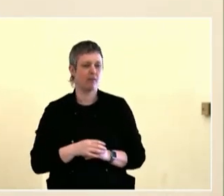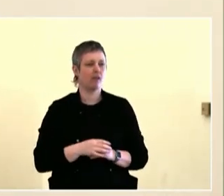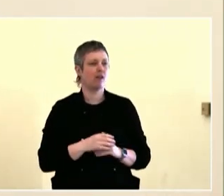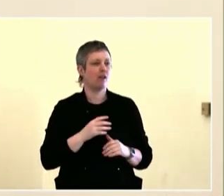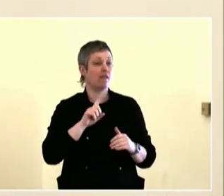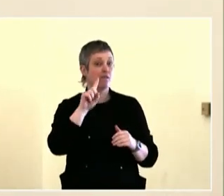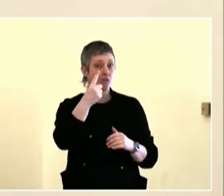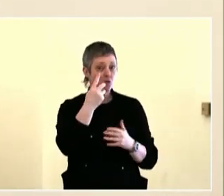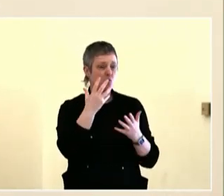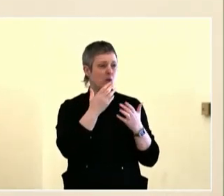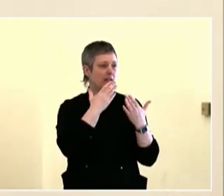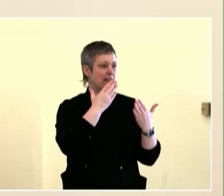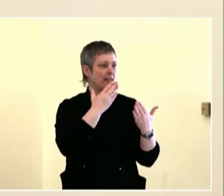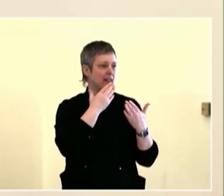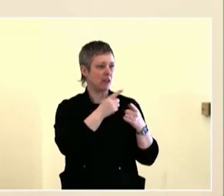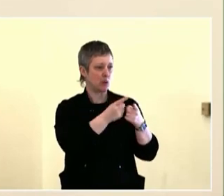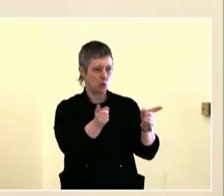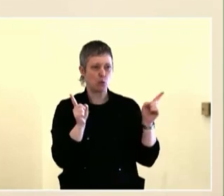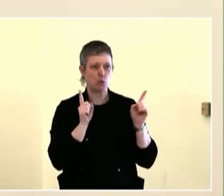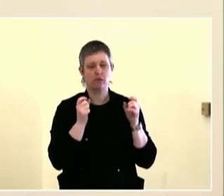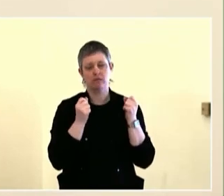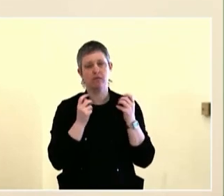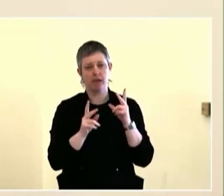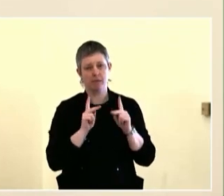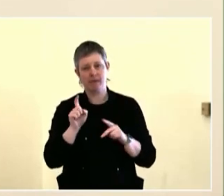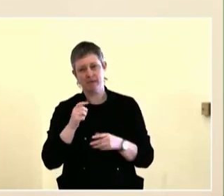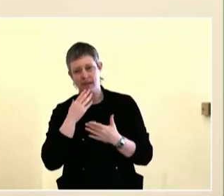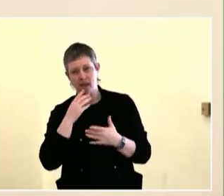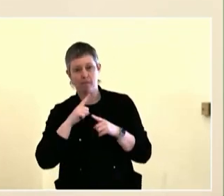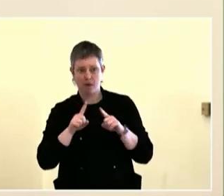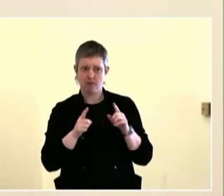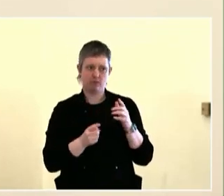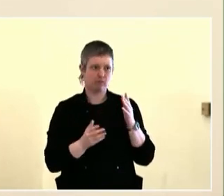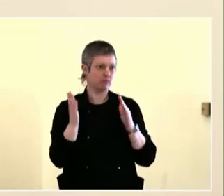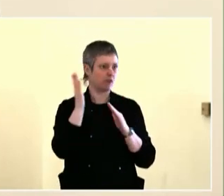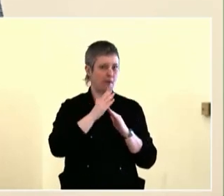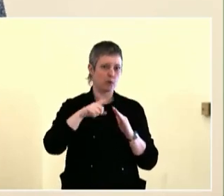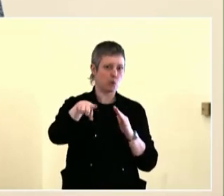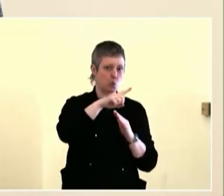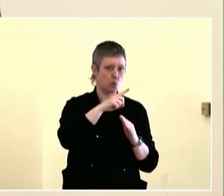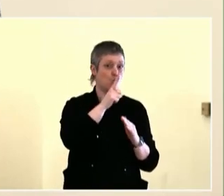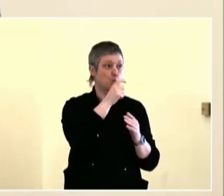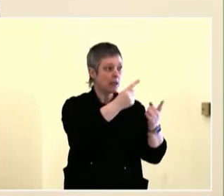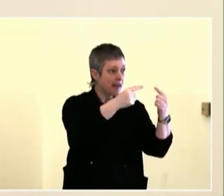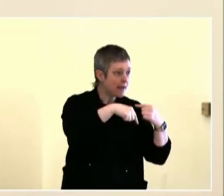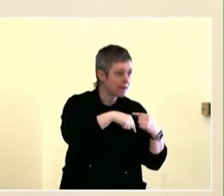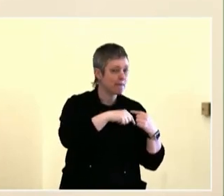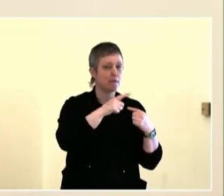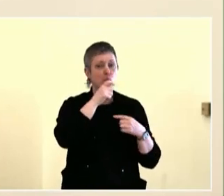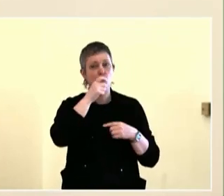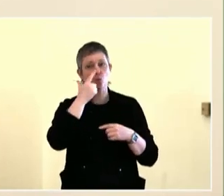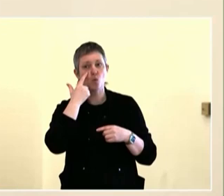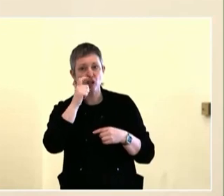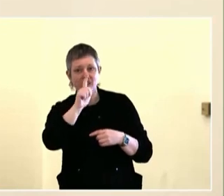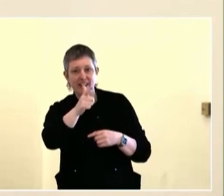I mean, they could help provide experience or childcare, or